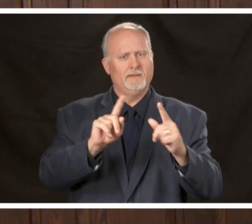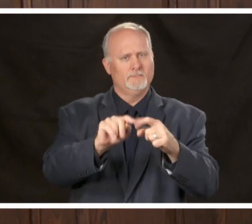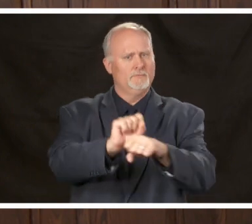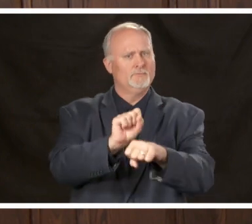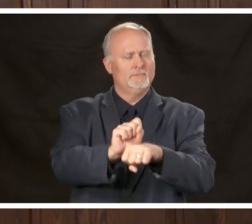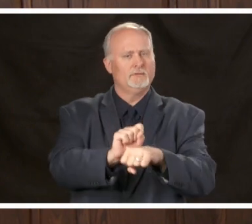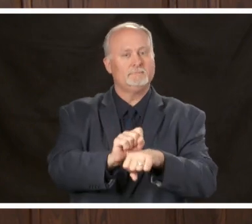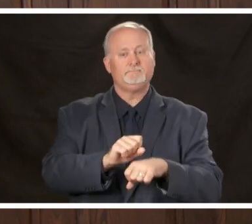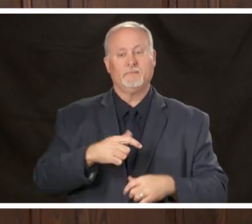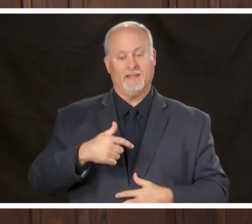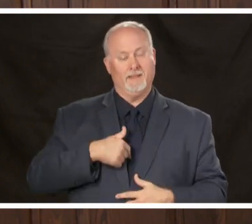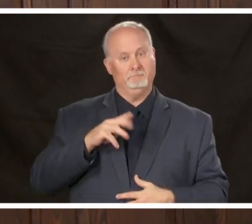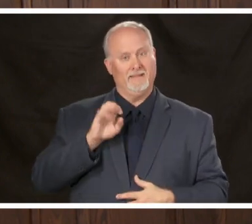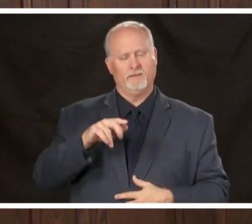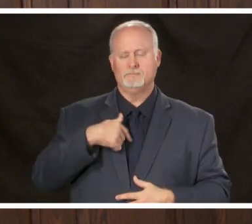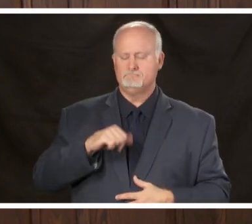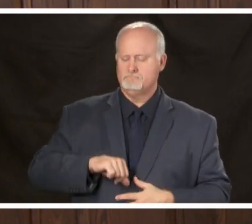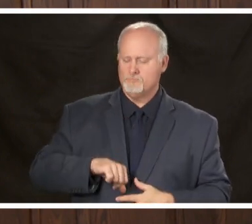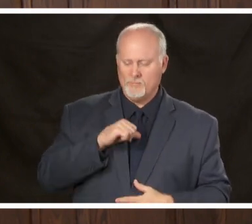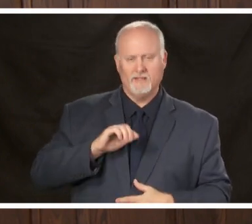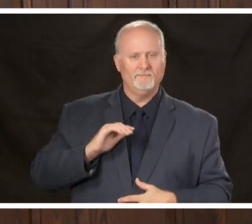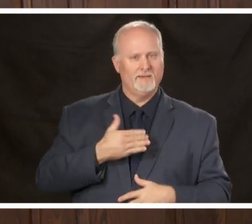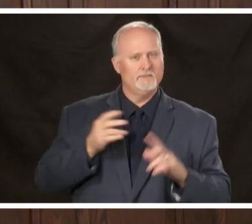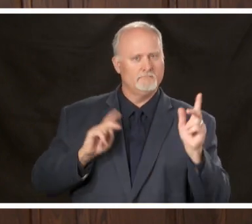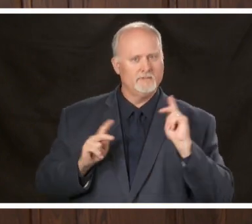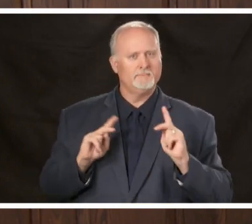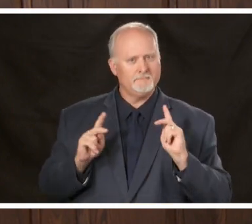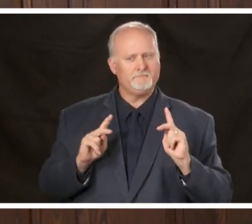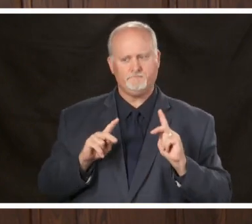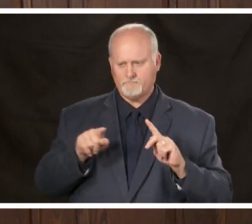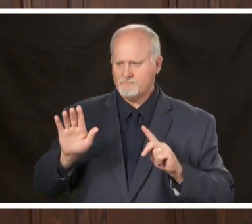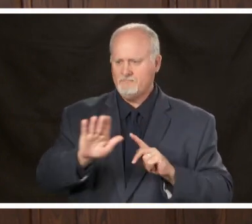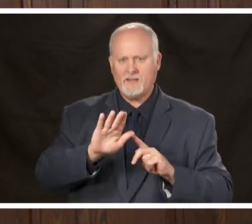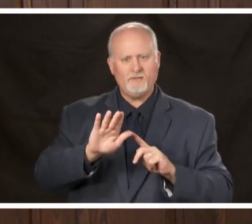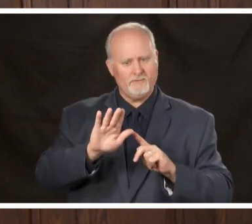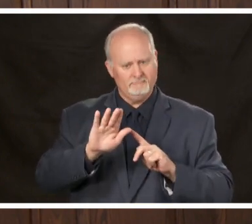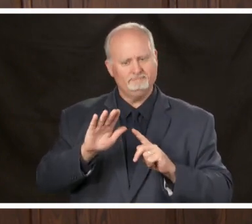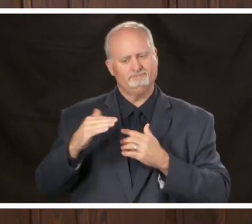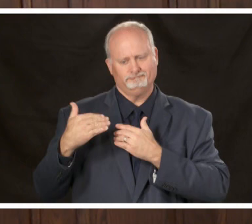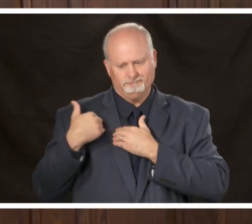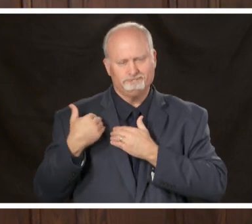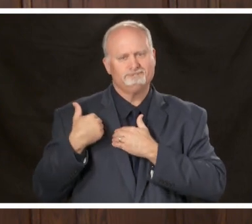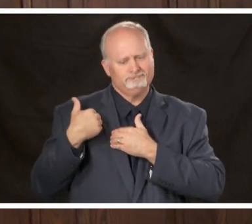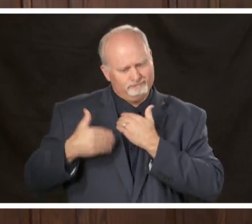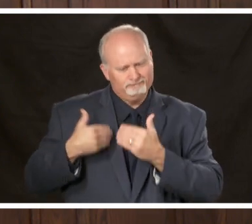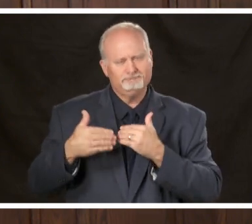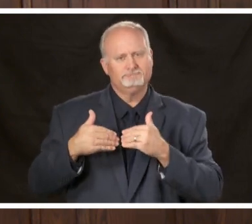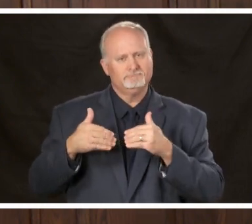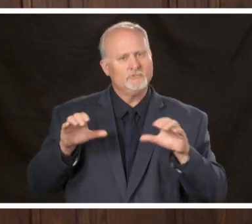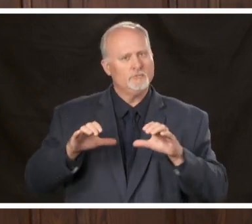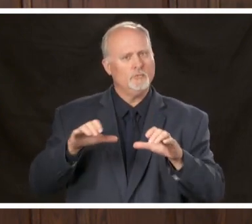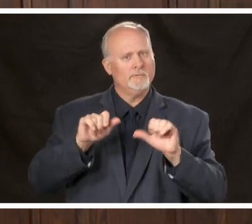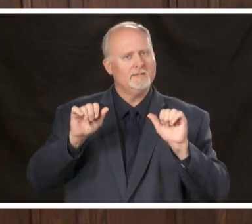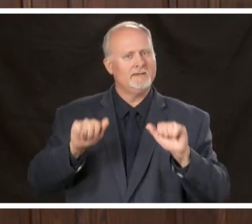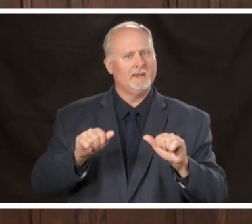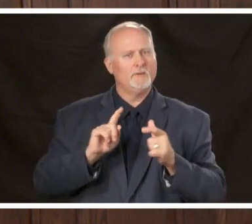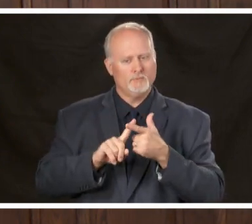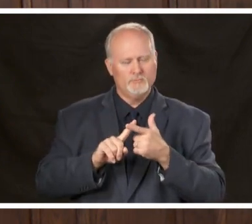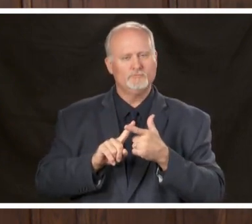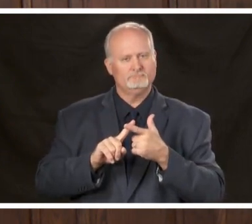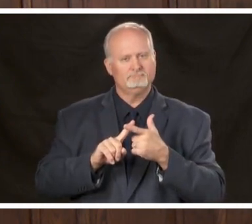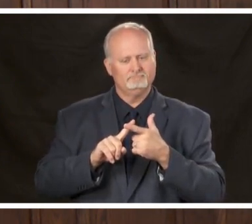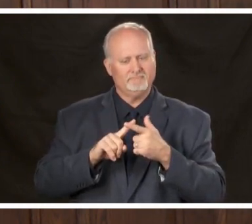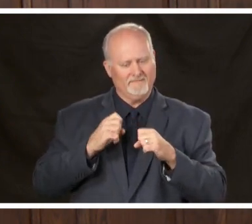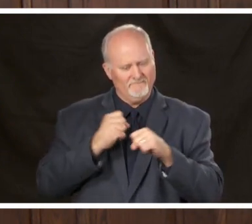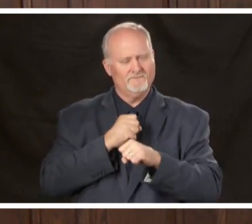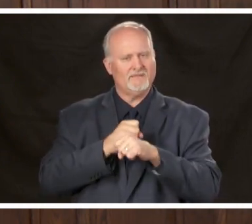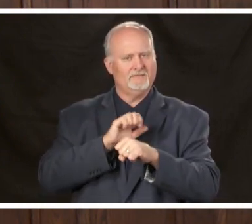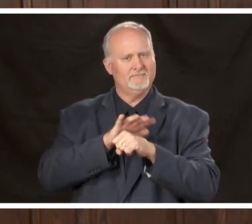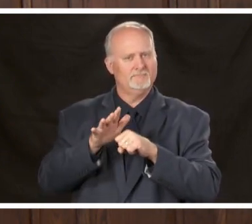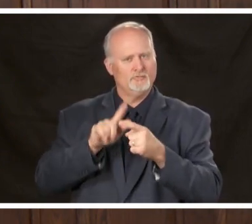extremely proud of our citizens for what they are doing to help thank you very